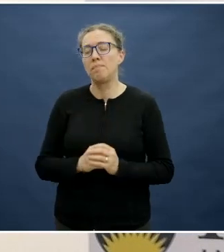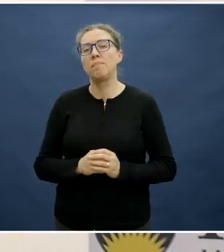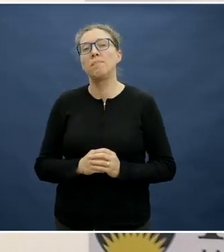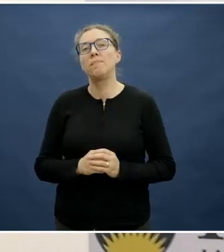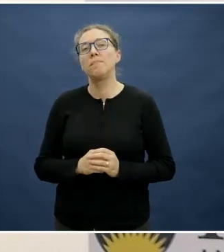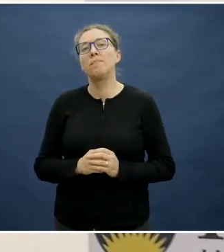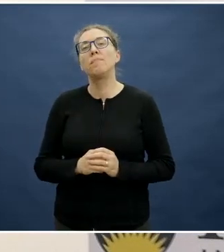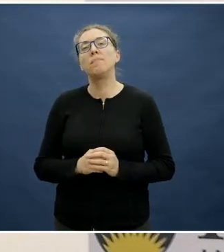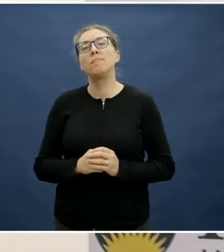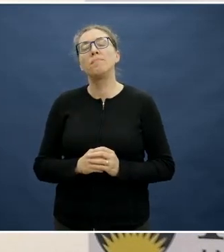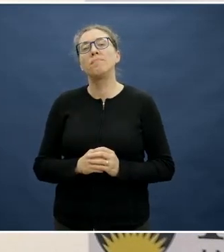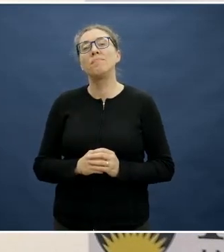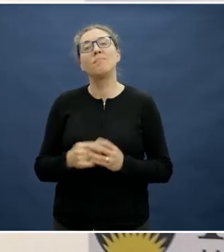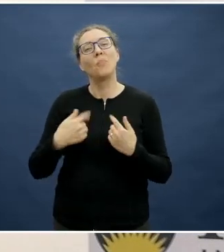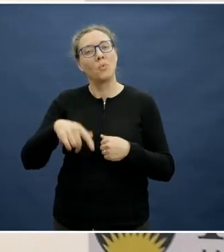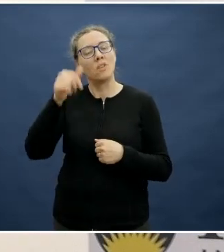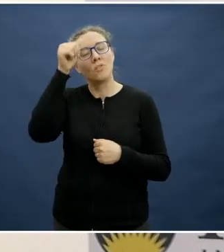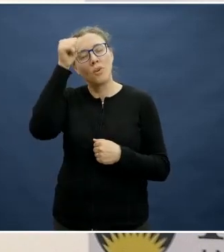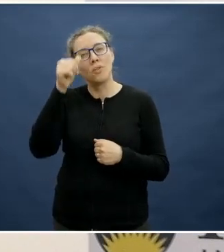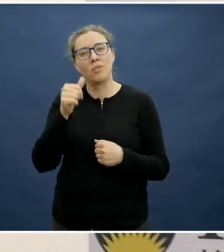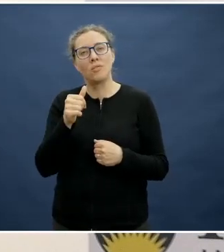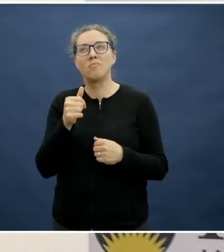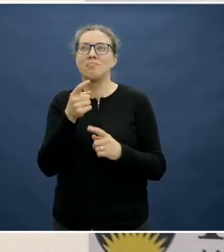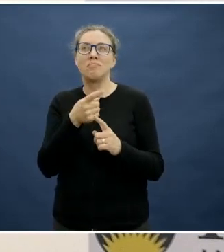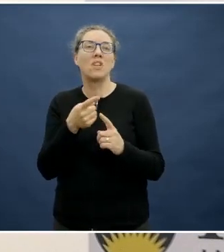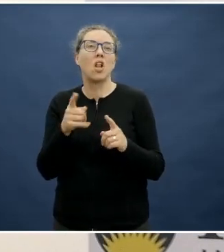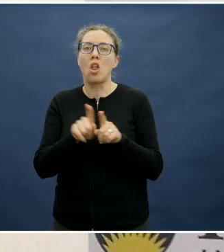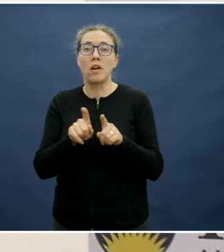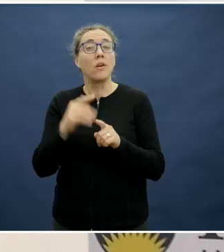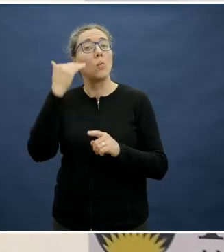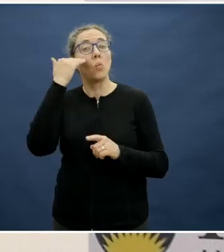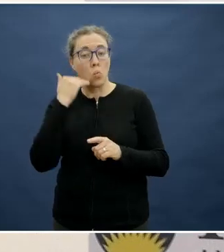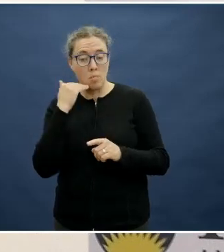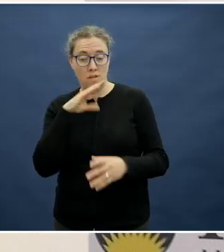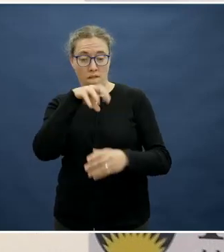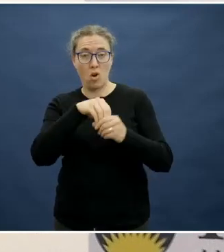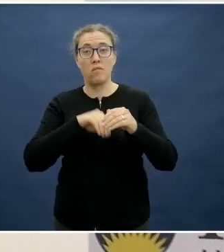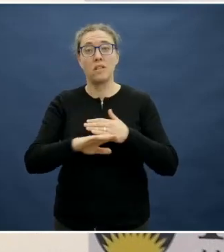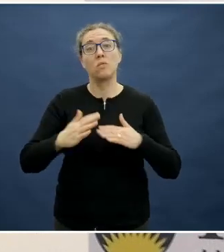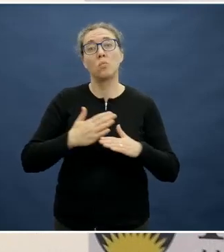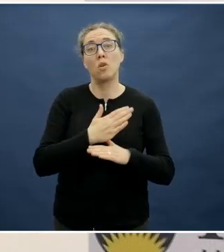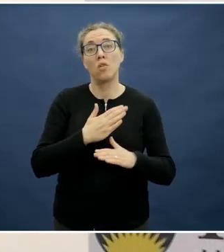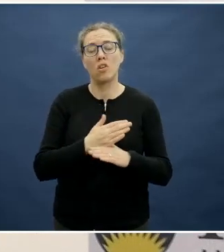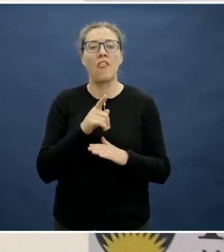have changing in particularly female participation in the work force and perhaps we're losing